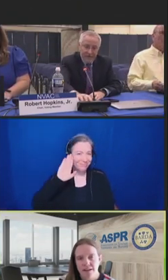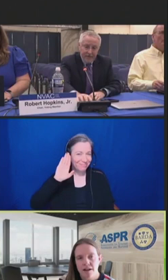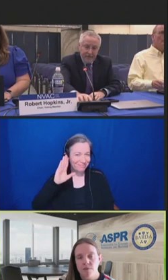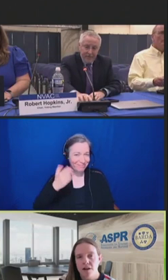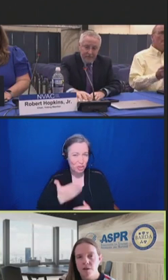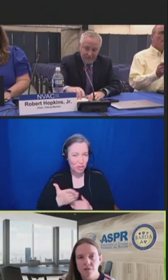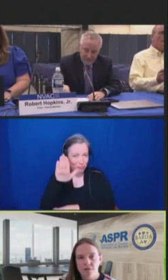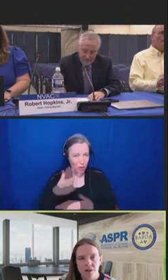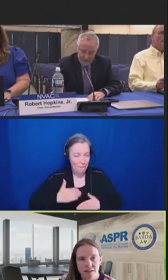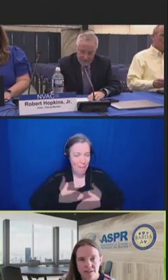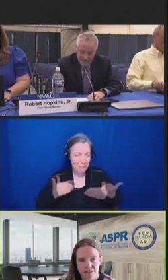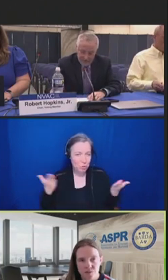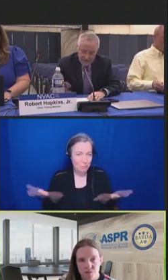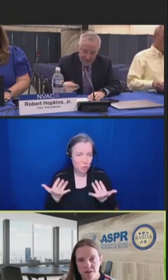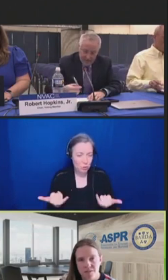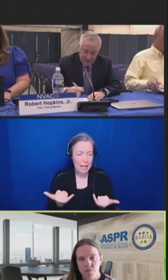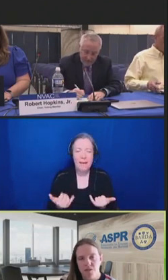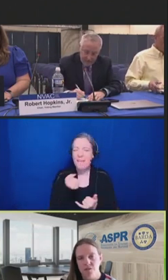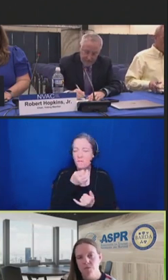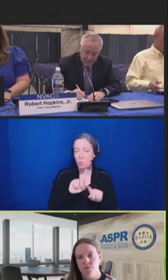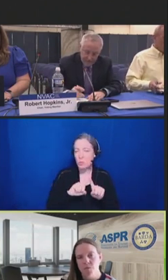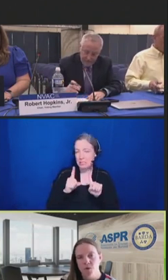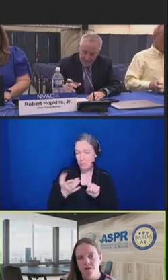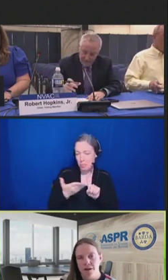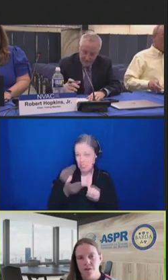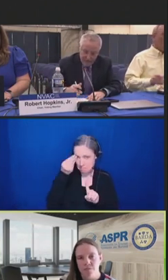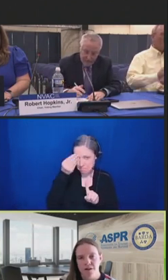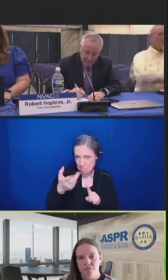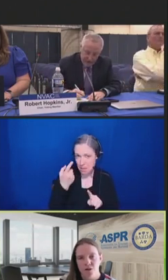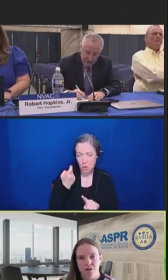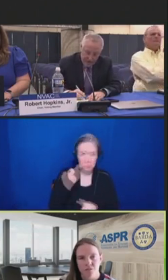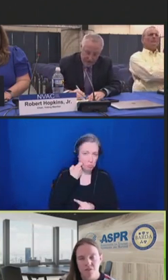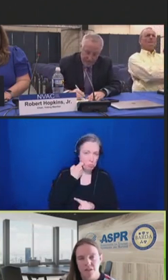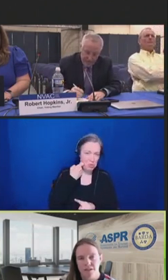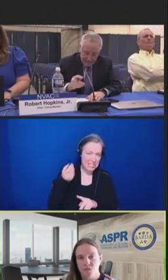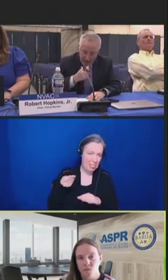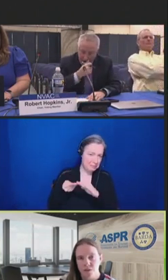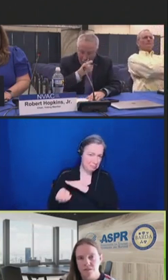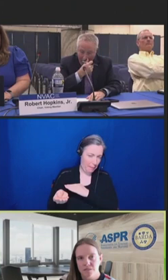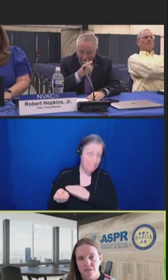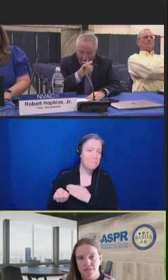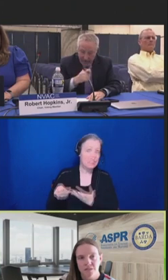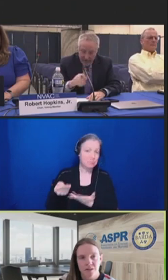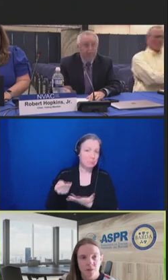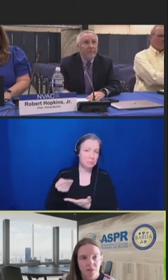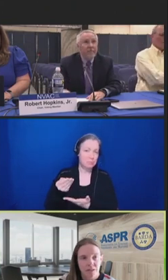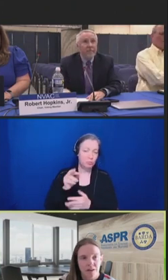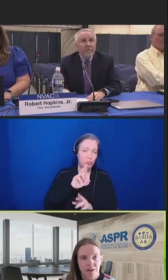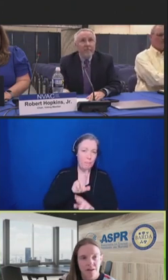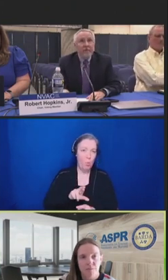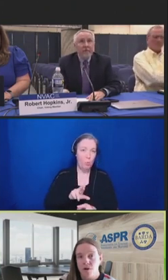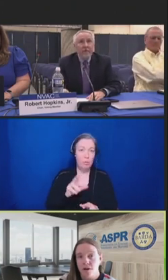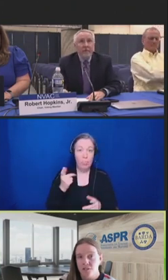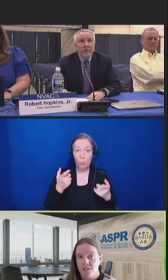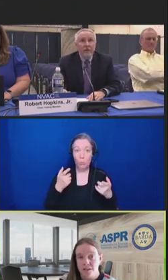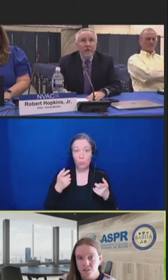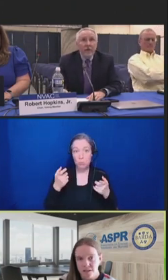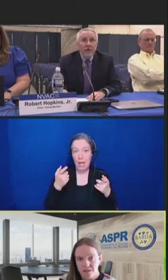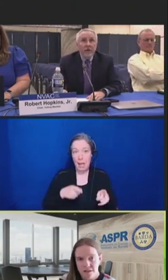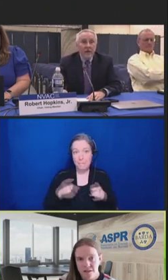A couple of highlights from our submitted report that have occurred over the last few months is to give an update on Project NextGen.